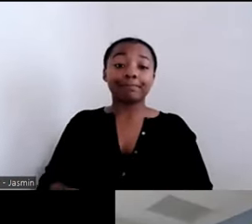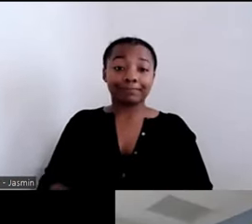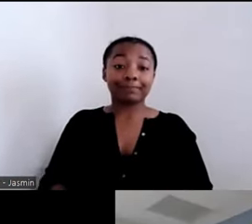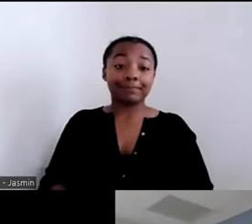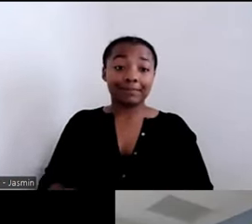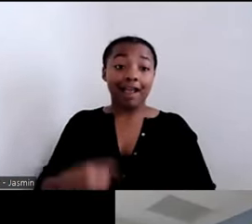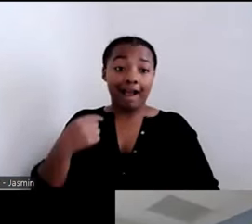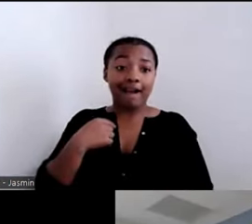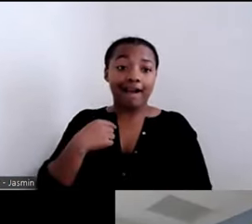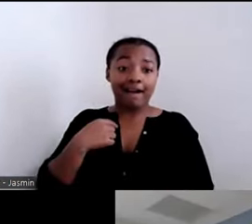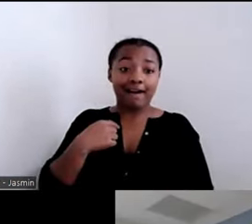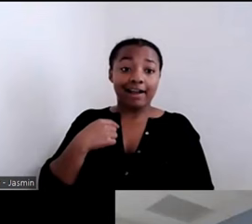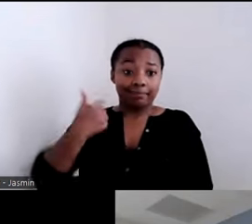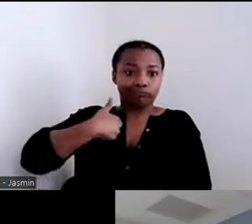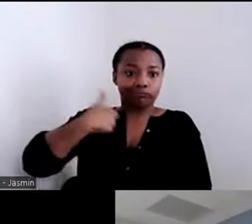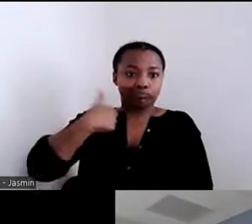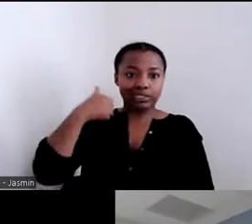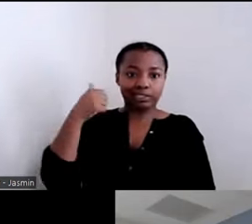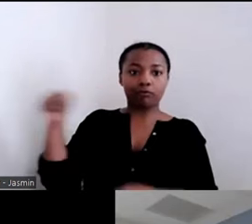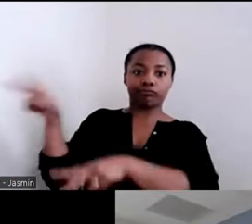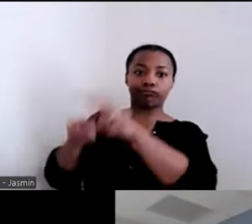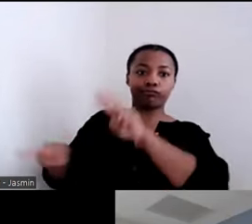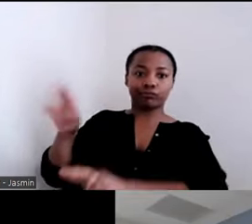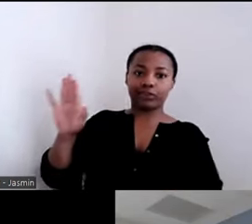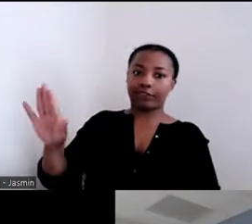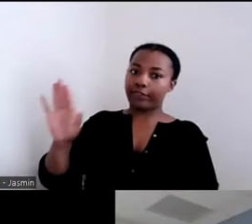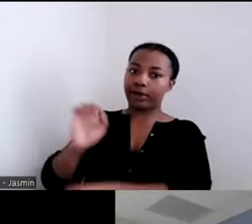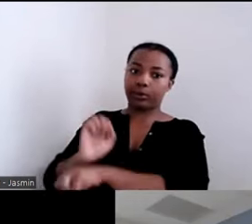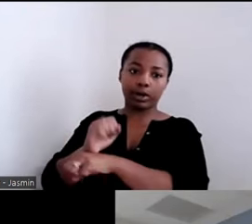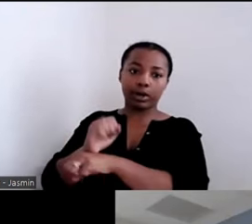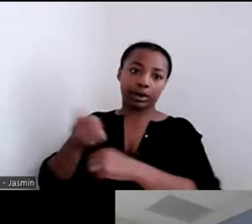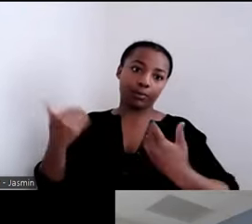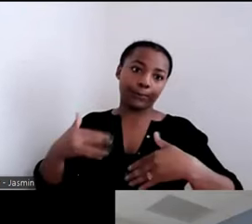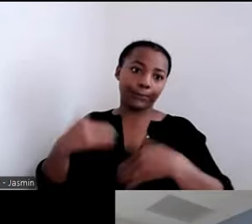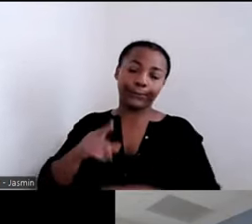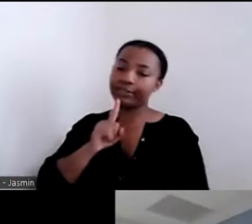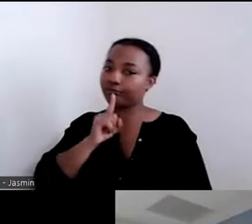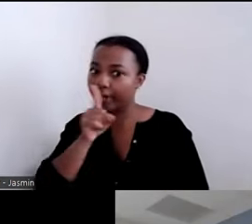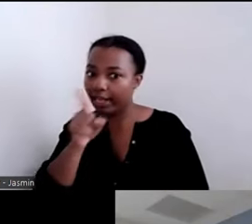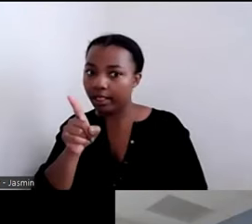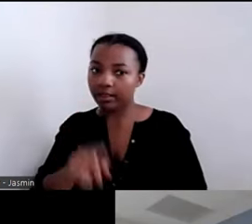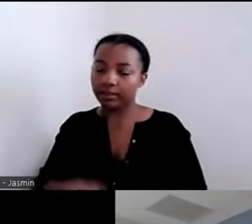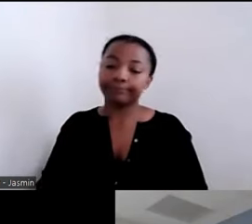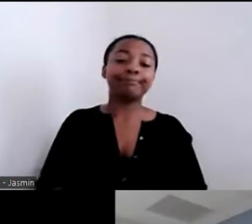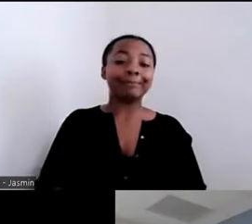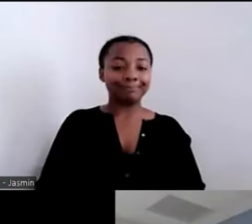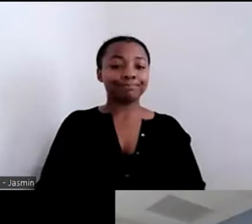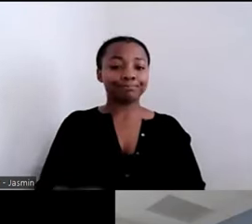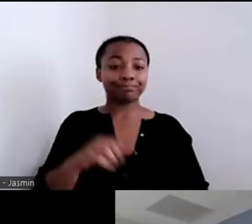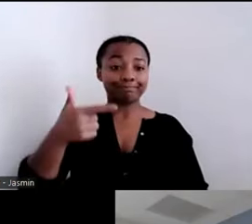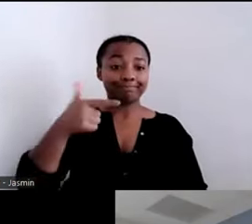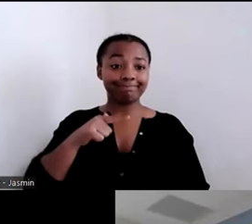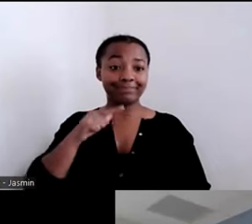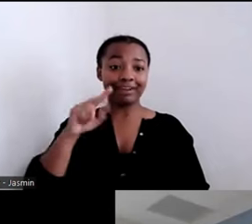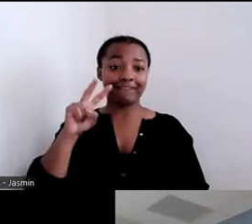I would love to take my time to tell one story.